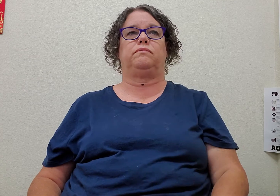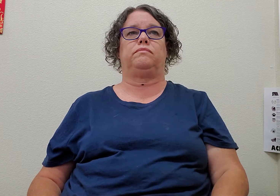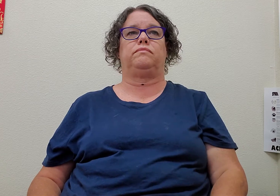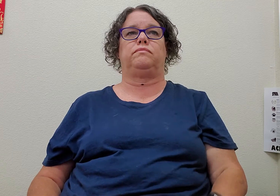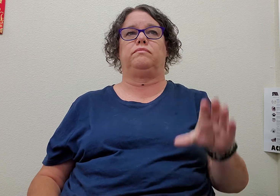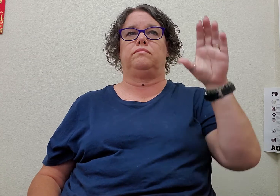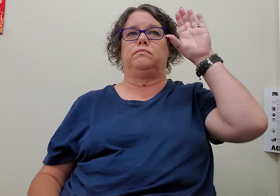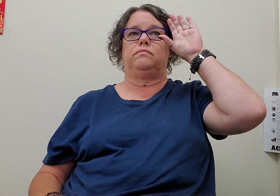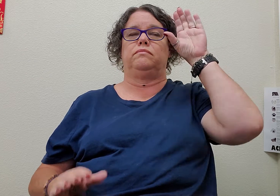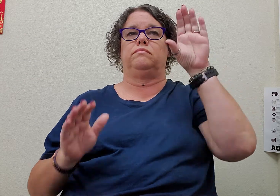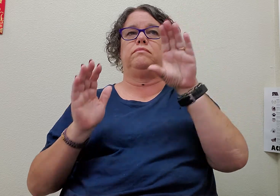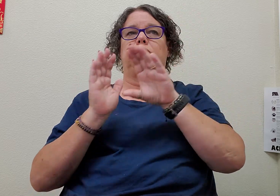picture take pic